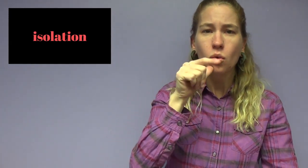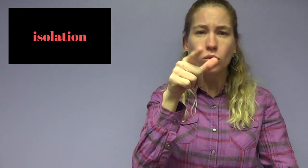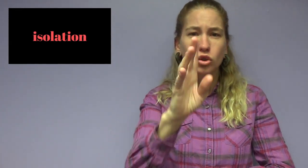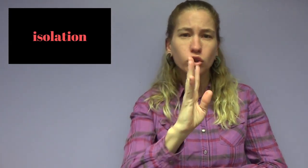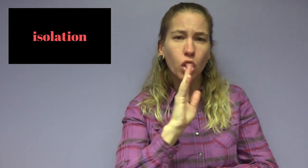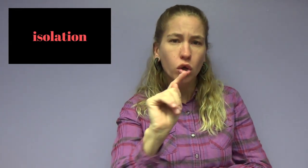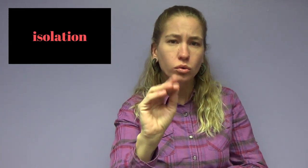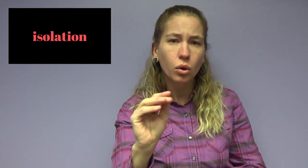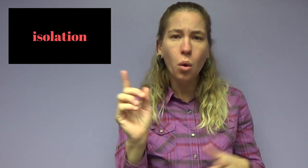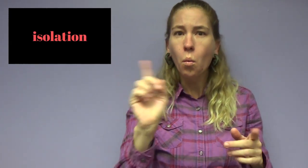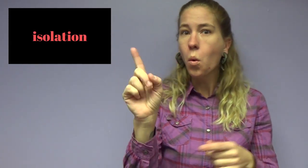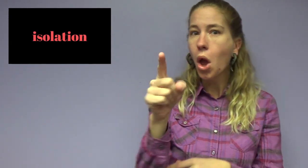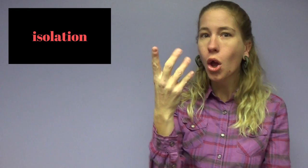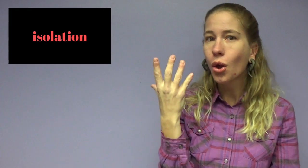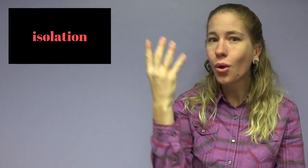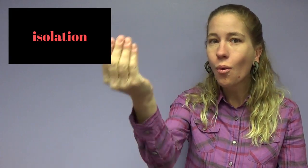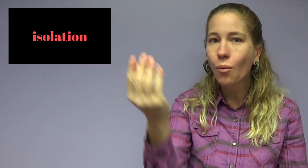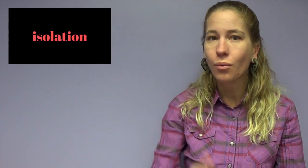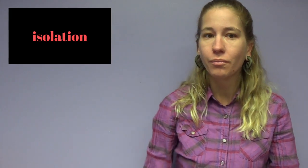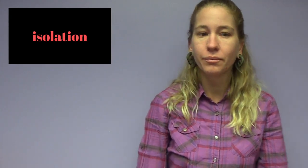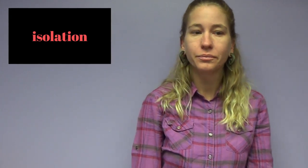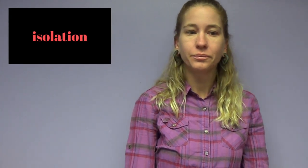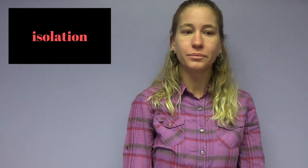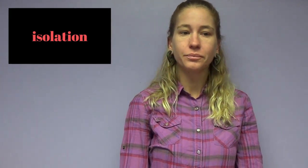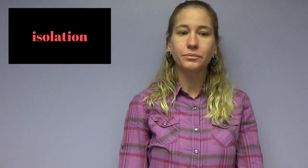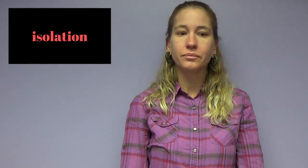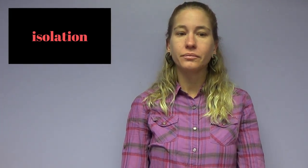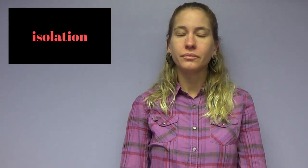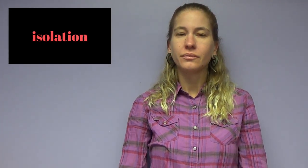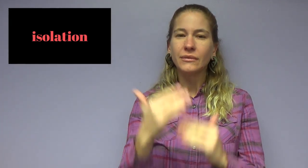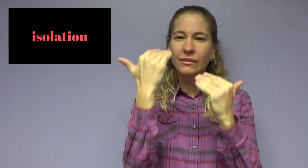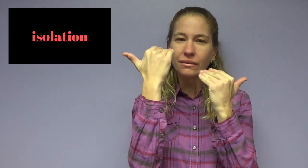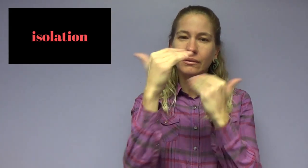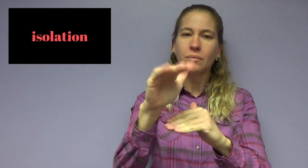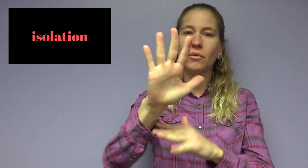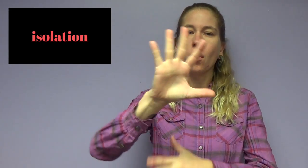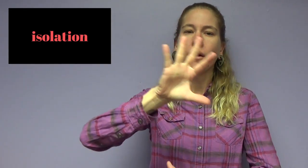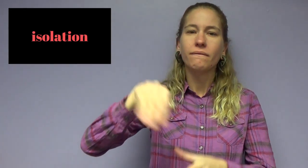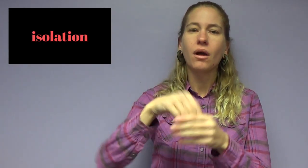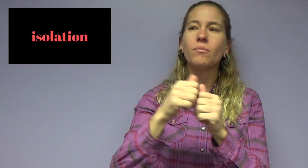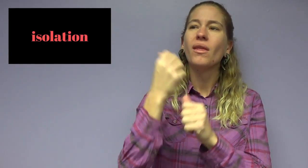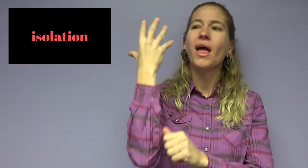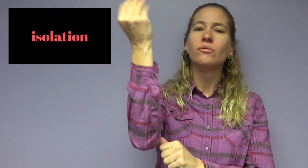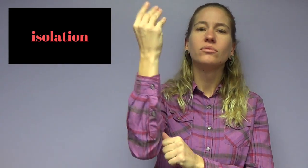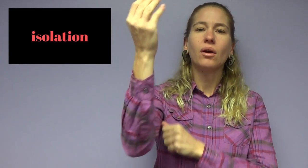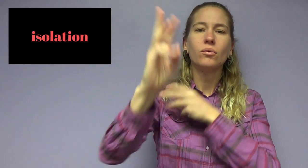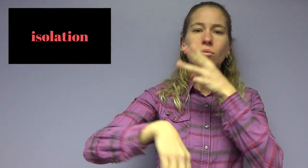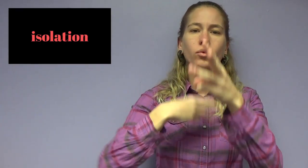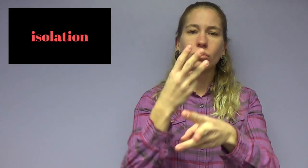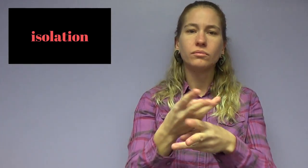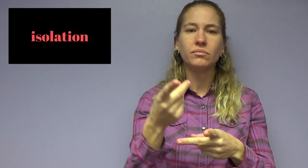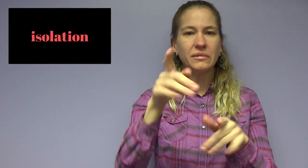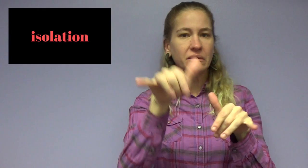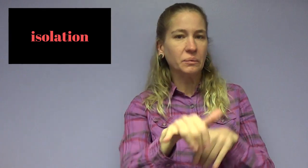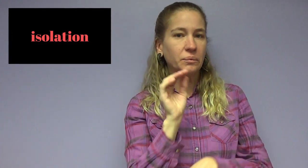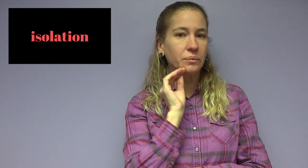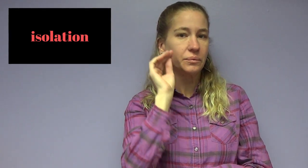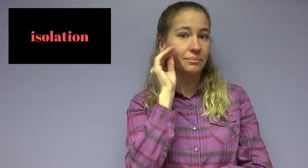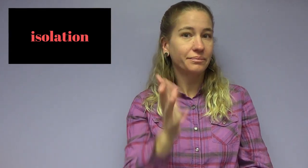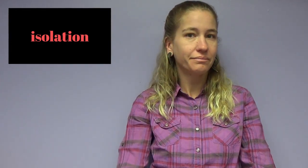who you talk to, and where you go. They limit your involvement with the outside world. Make you stay home.